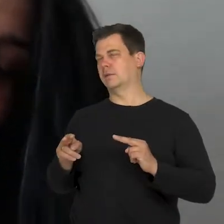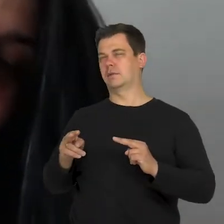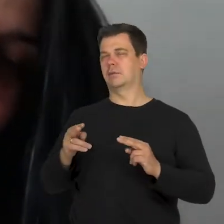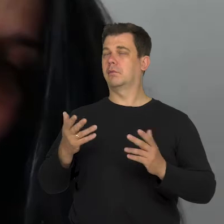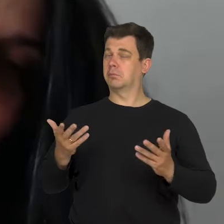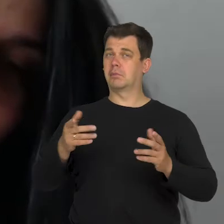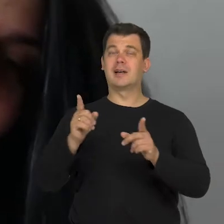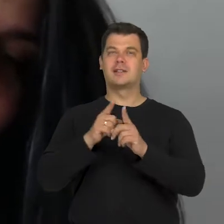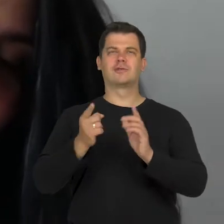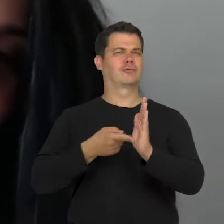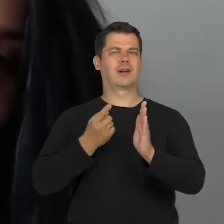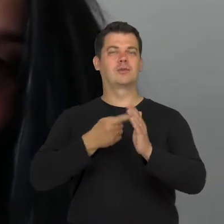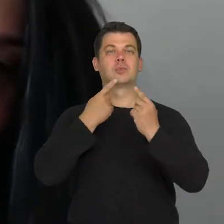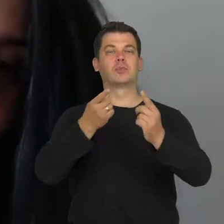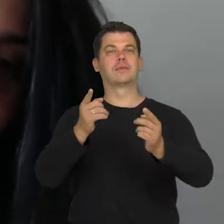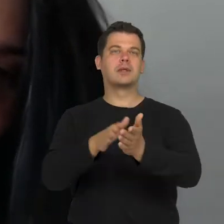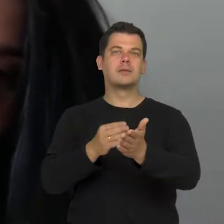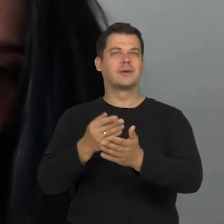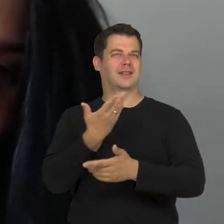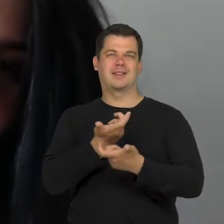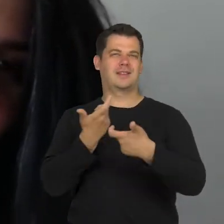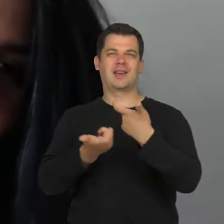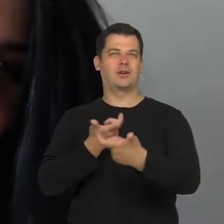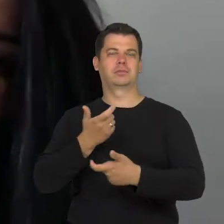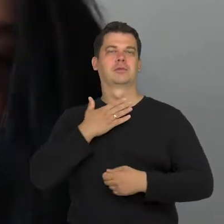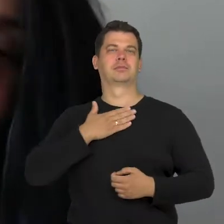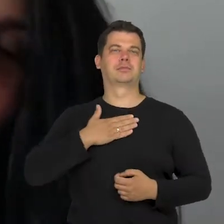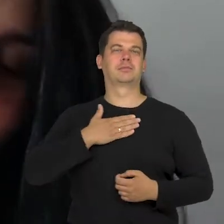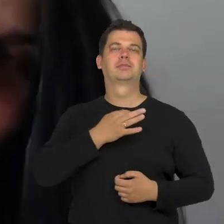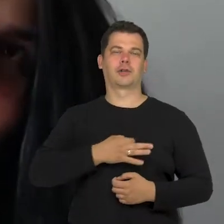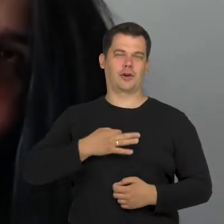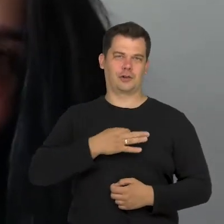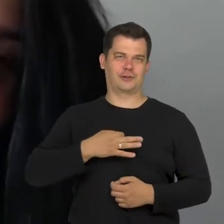We often explain this so that we don't hurt others